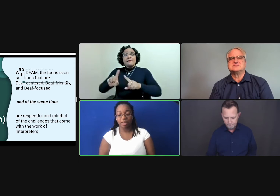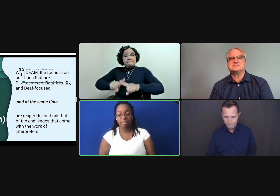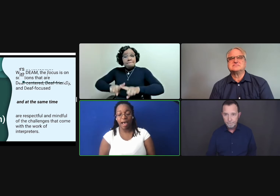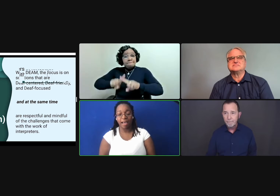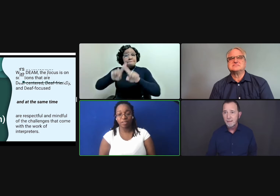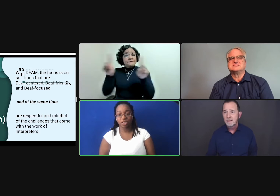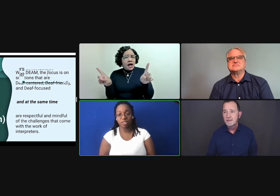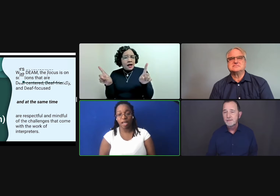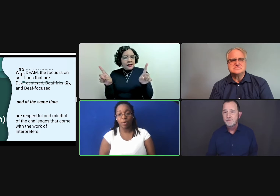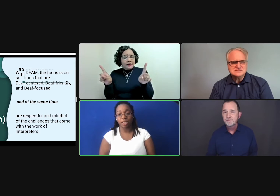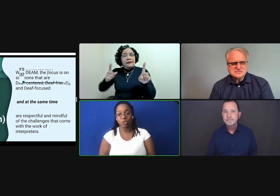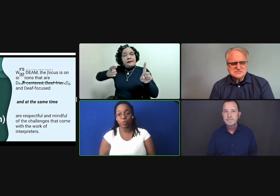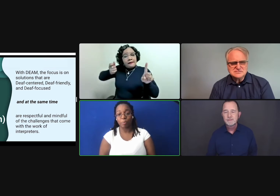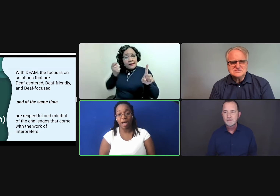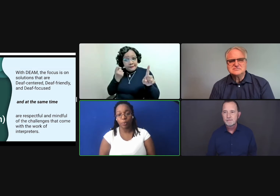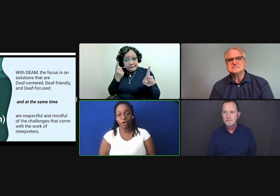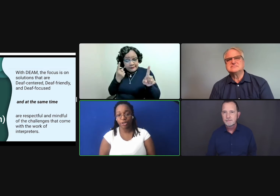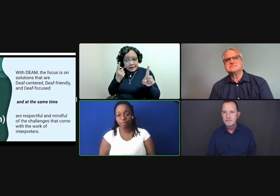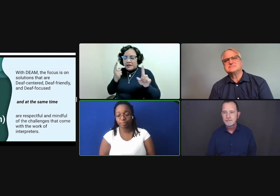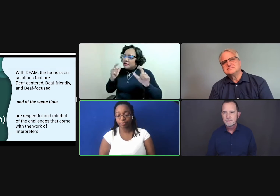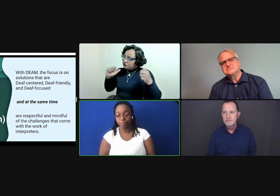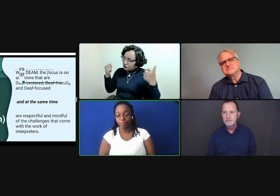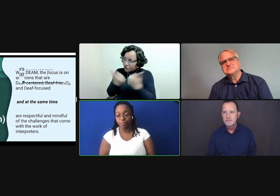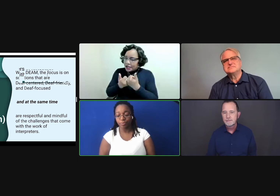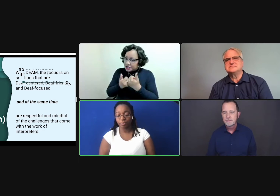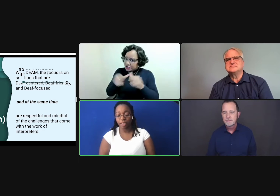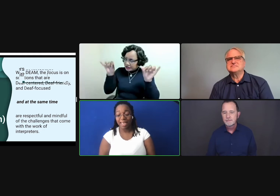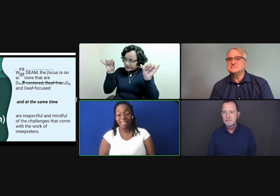because I've adjusted how I do my work.